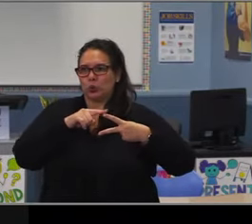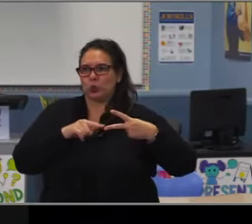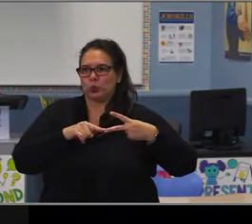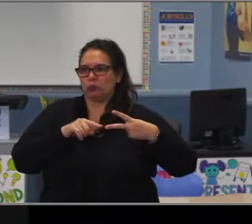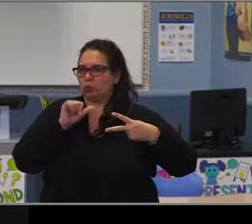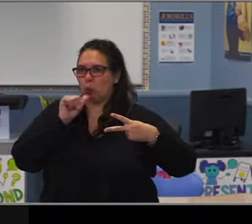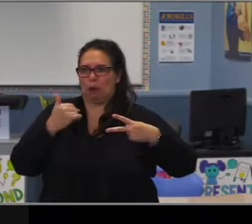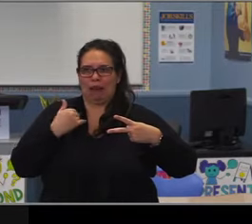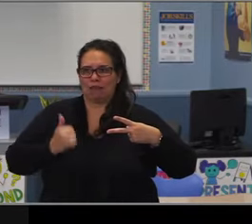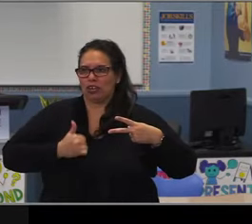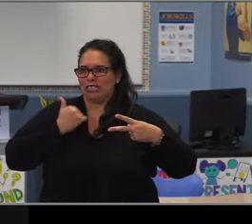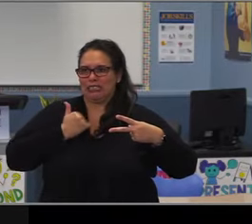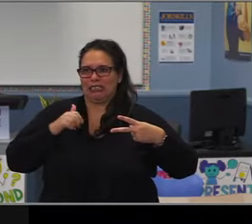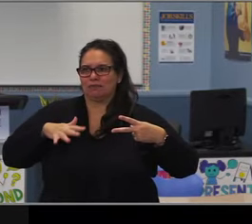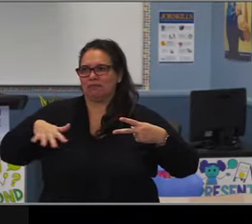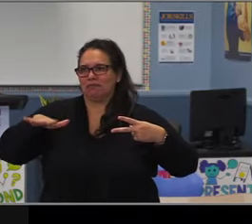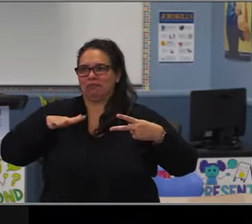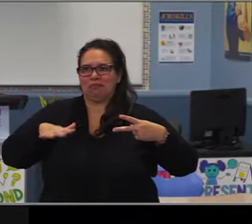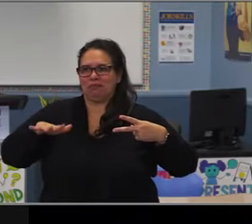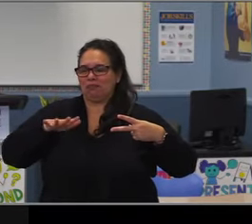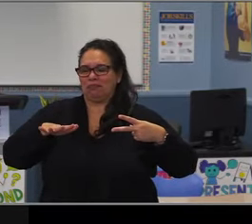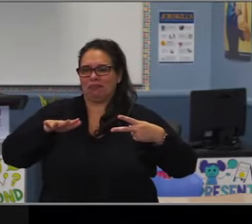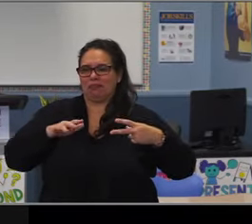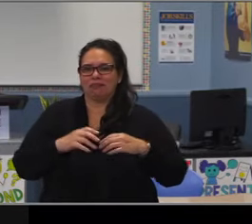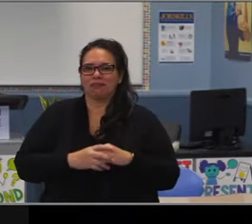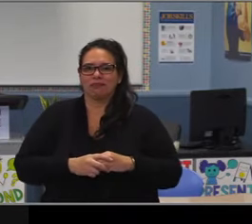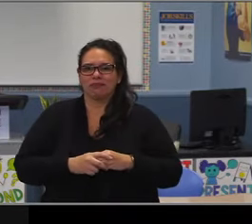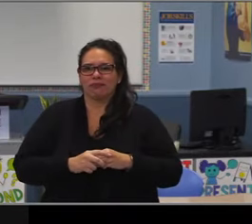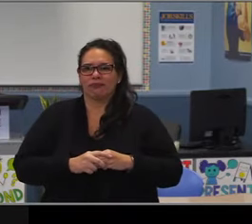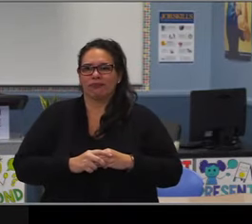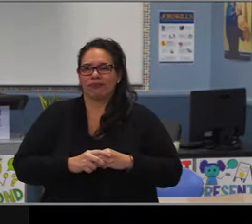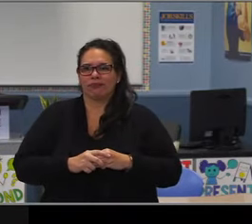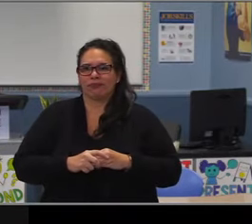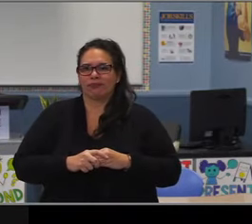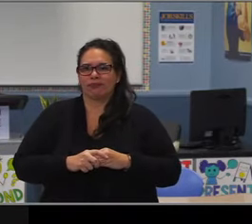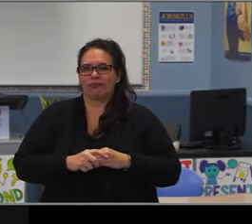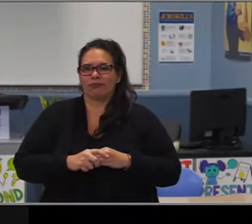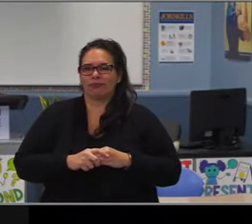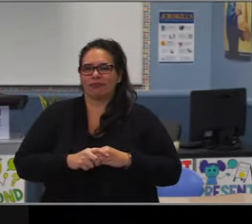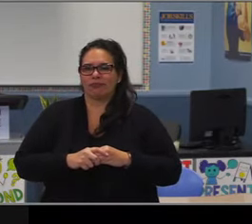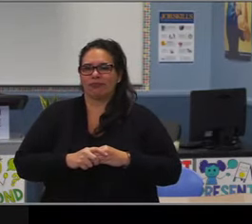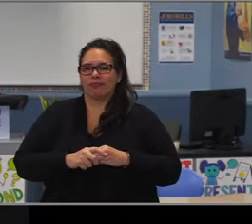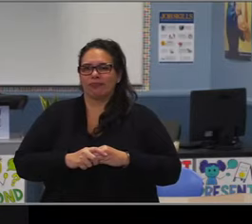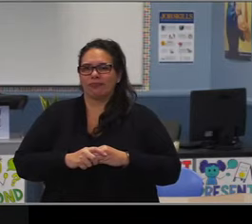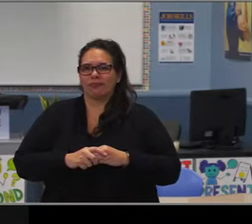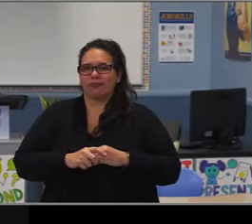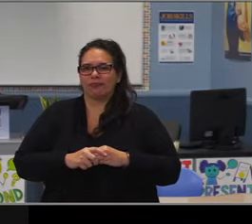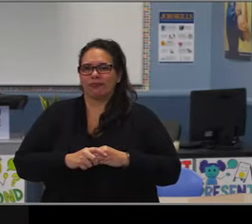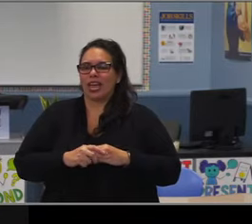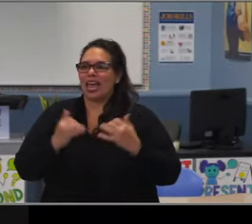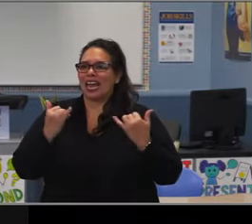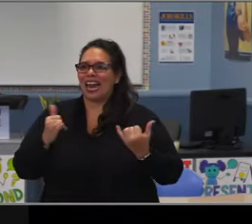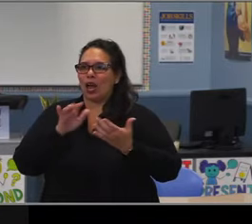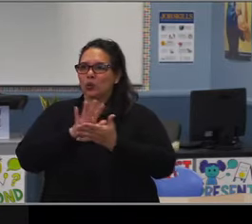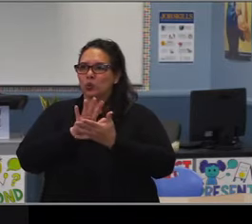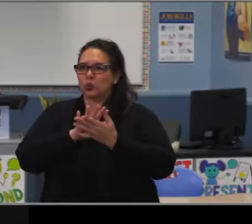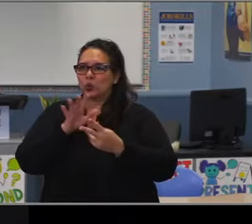So the simple one here would be a seven period day. So Tincher is one K-8 school that has a seven period day.